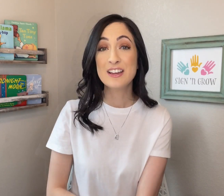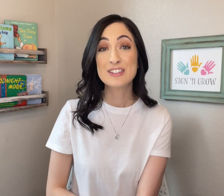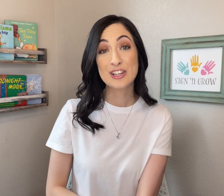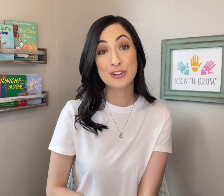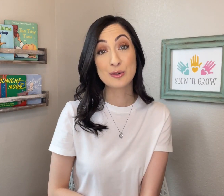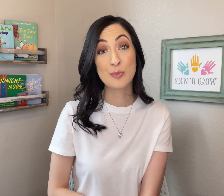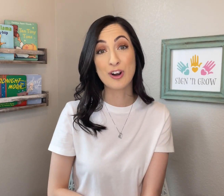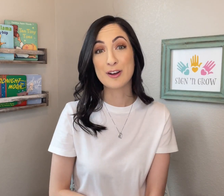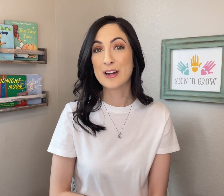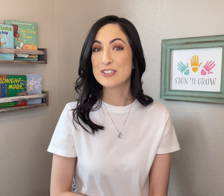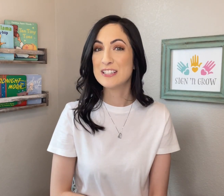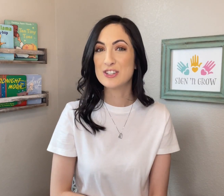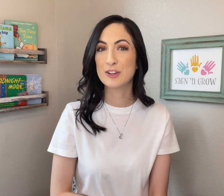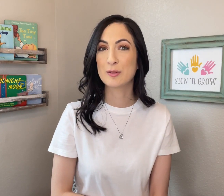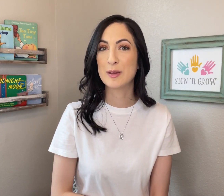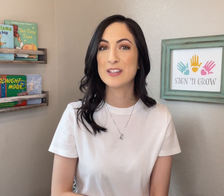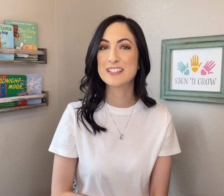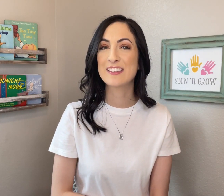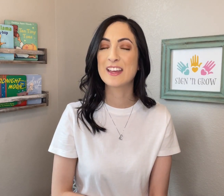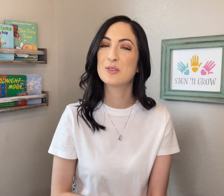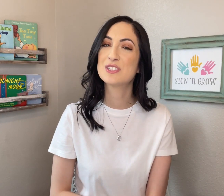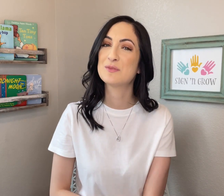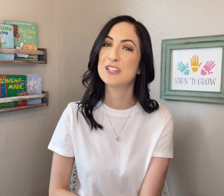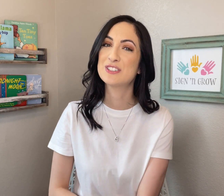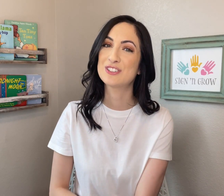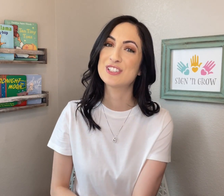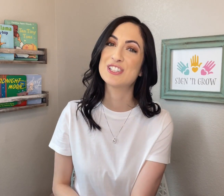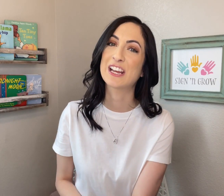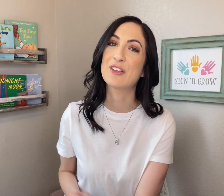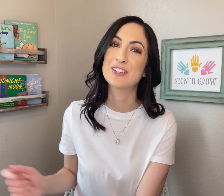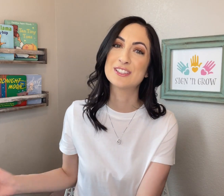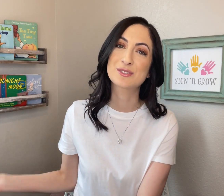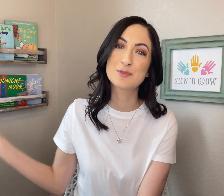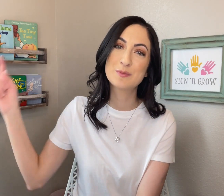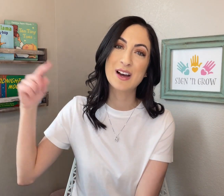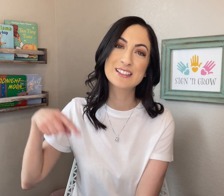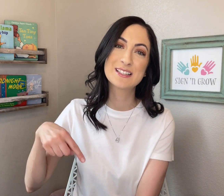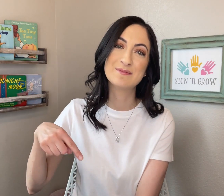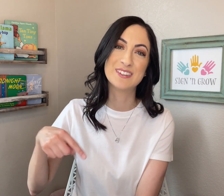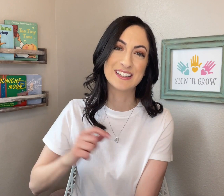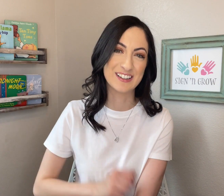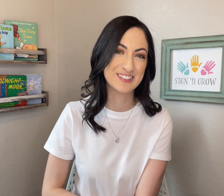To learn more about teaching your baby sign language, be sure to check out the description box below.